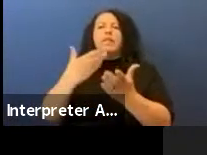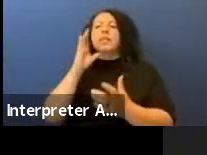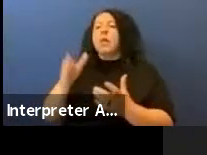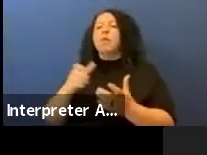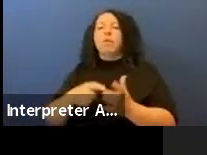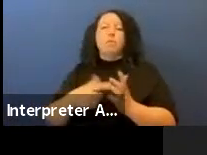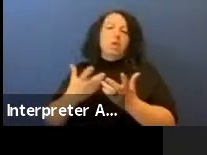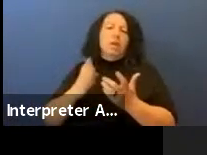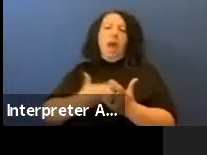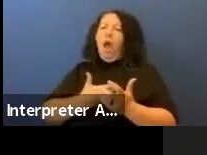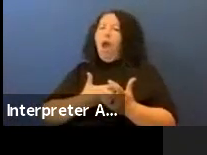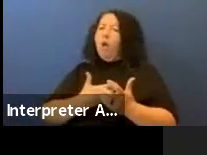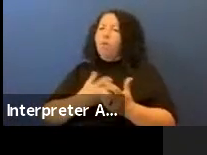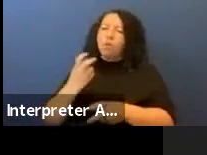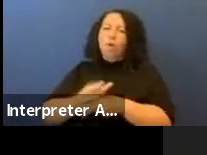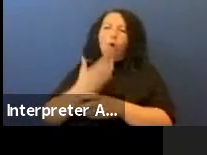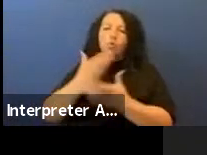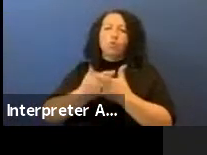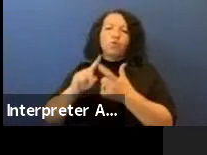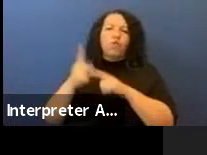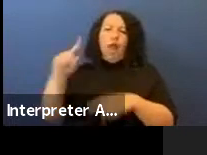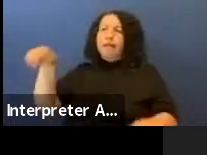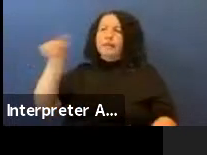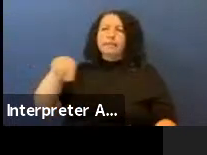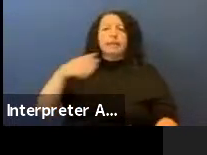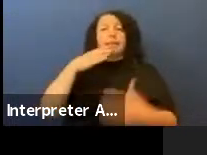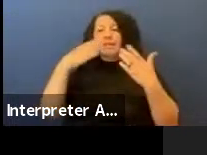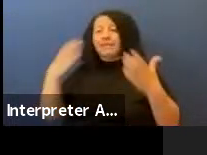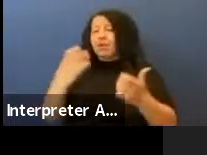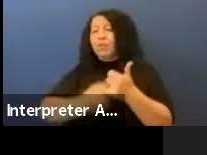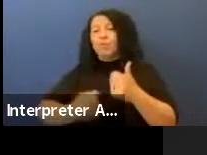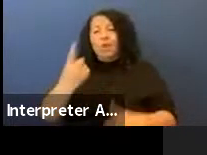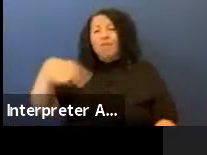friends. So, I thank everyone for